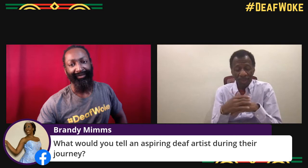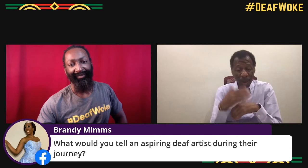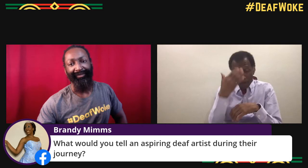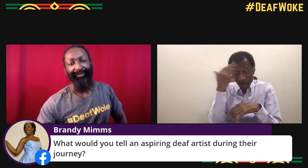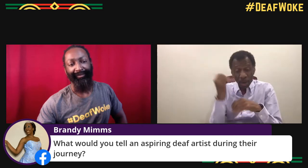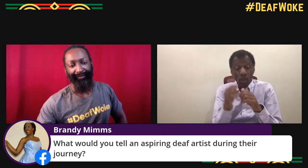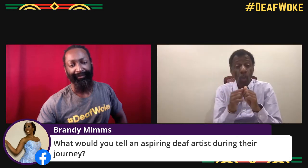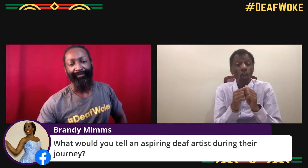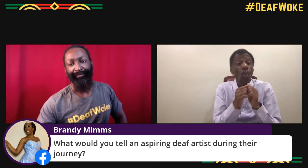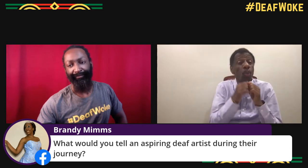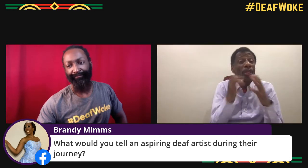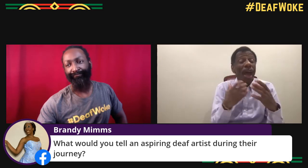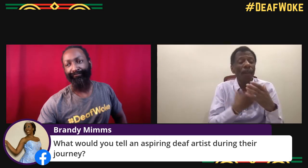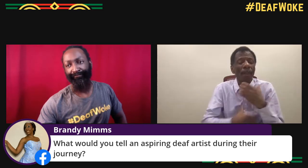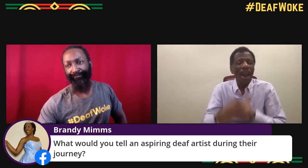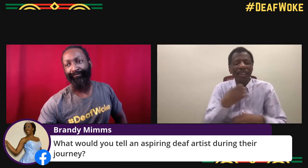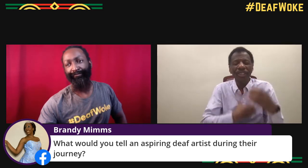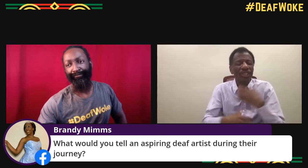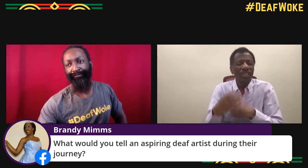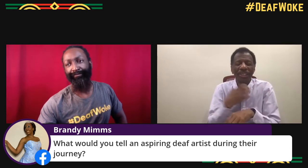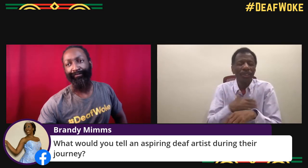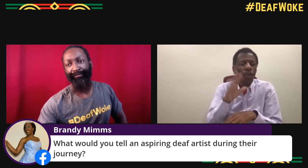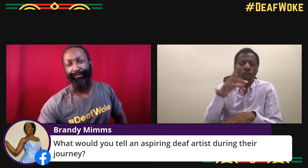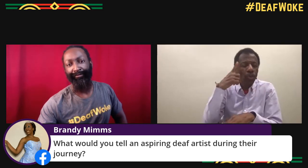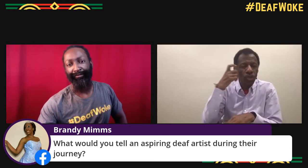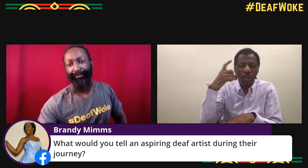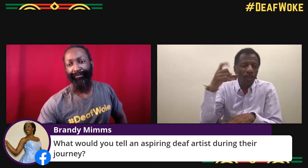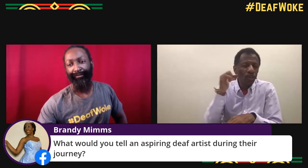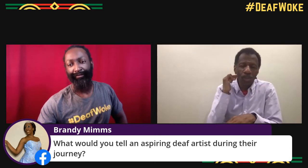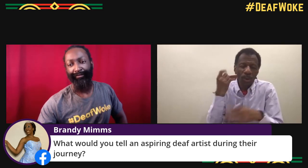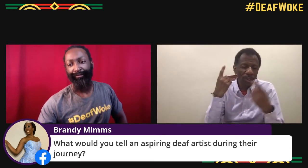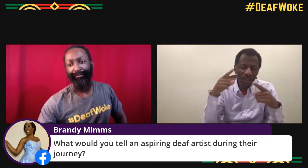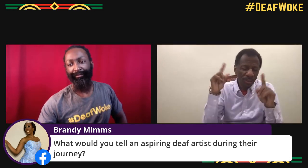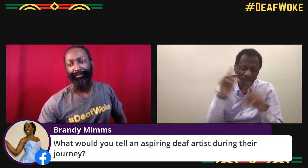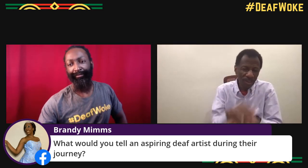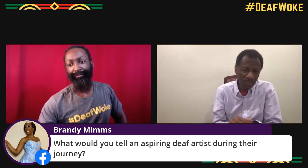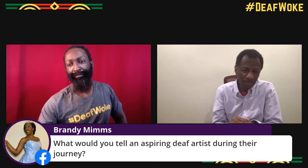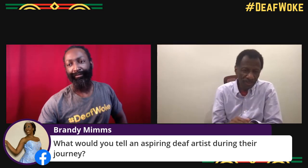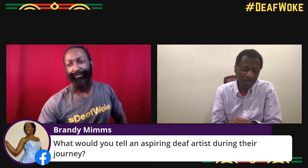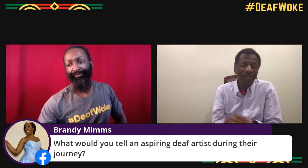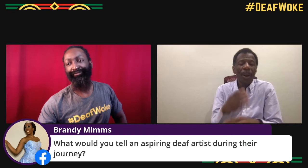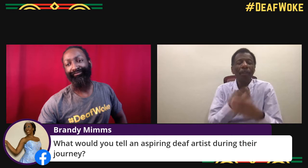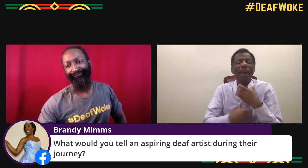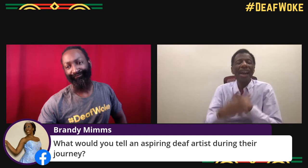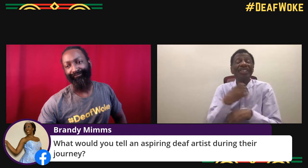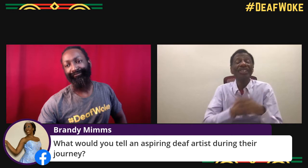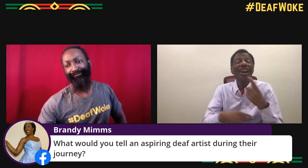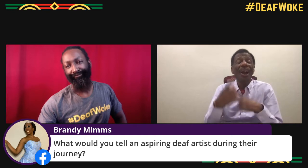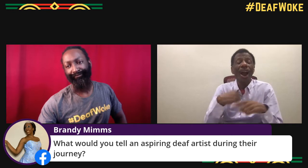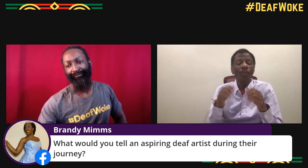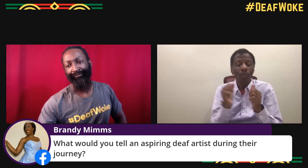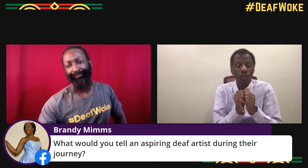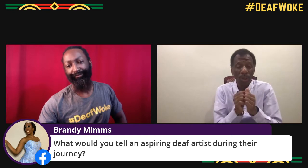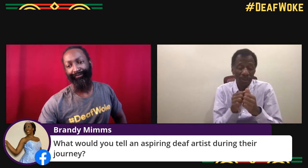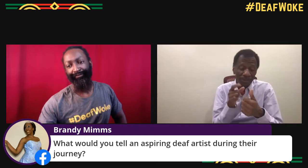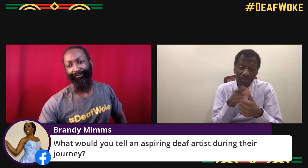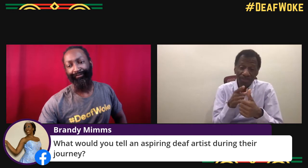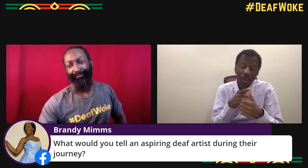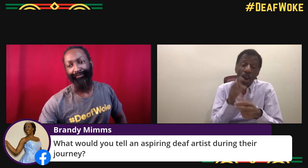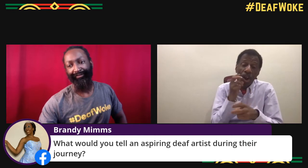and follow your passion without passion, you will not be able to accomplish your dreams.